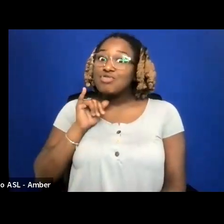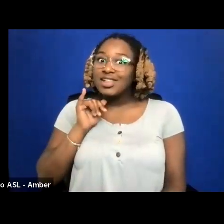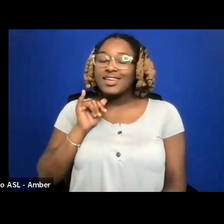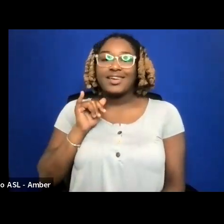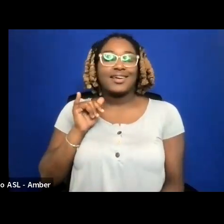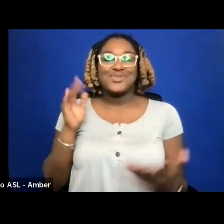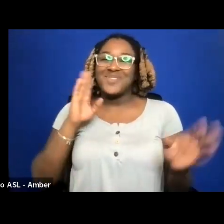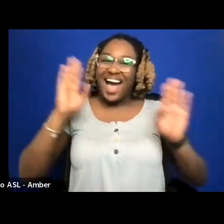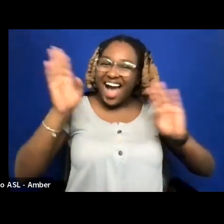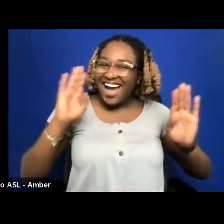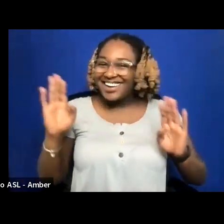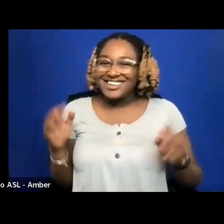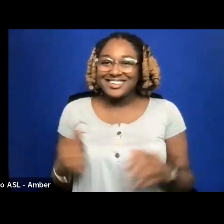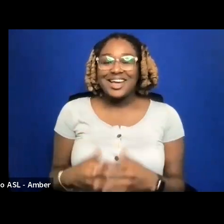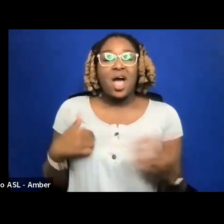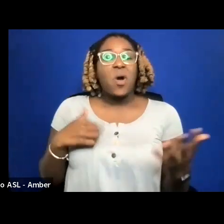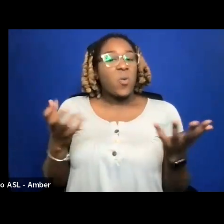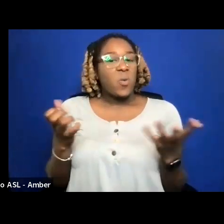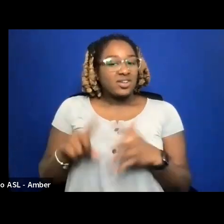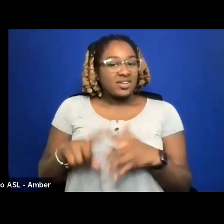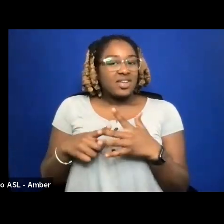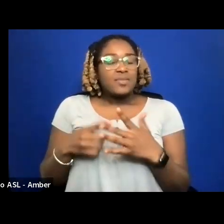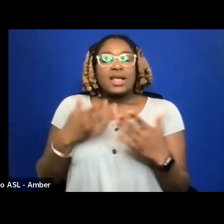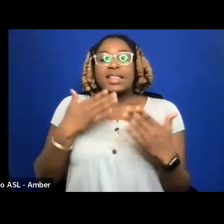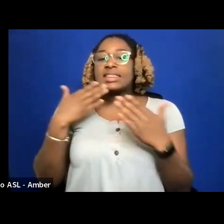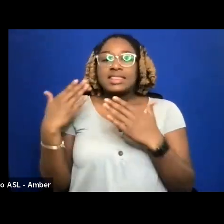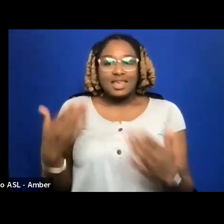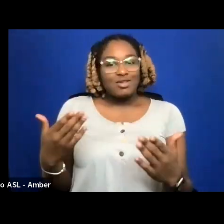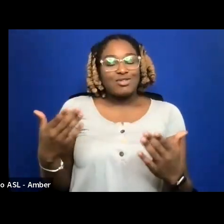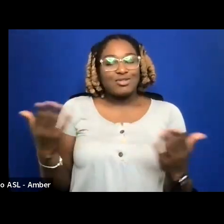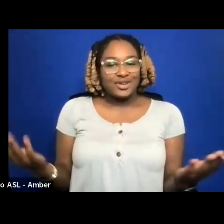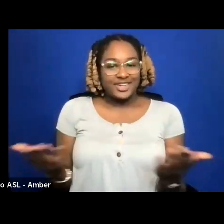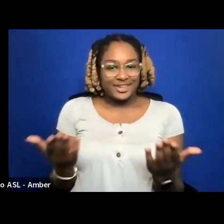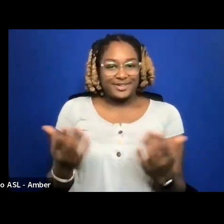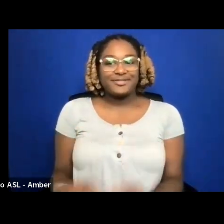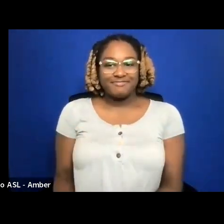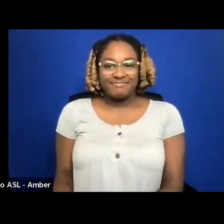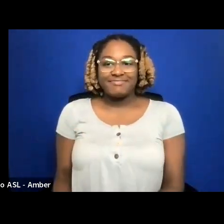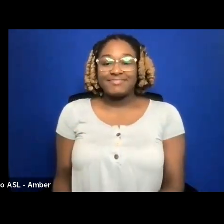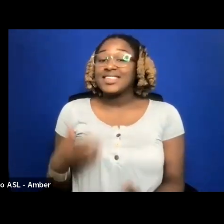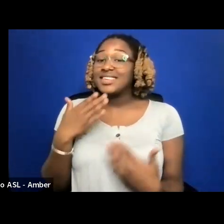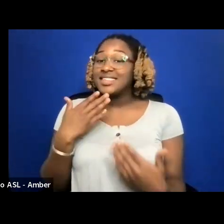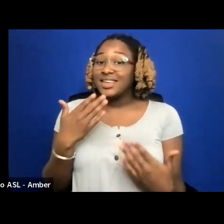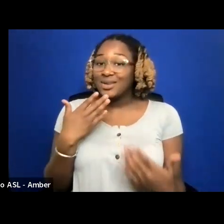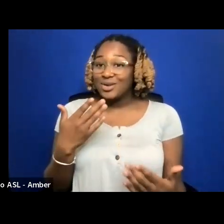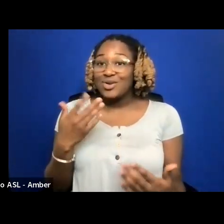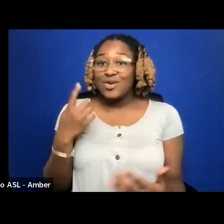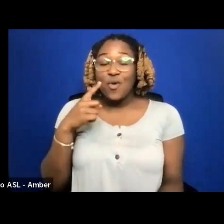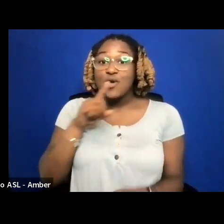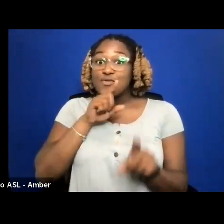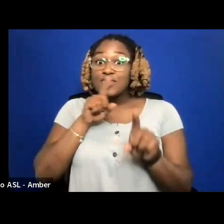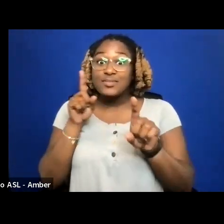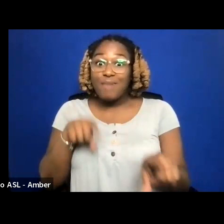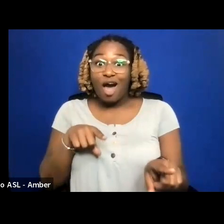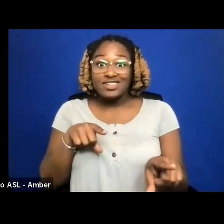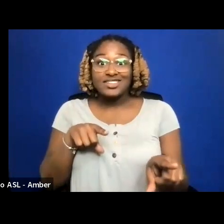I WANT TO BEGIN BY THANKING YOU FOR BEING HERE AND THANK YOU FOR RESPONDING TO THE OPTIONAL